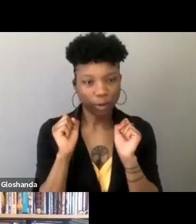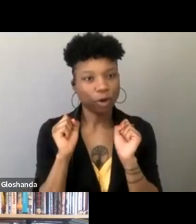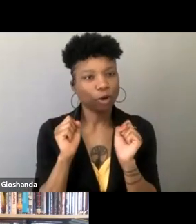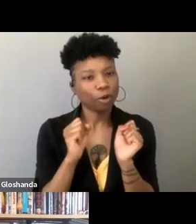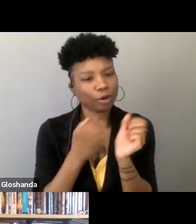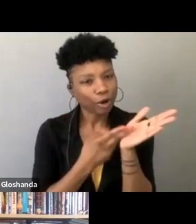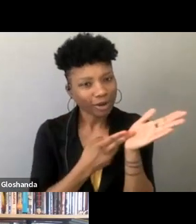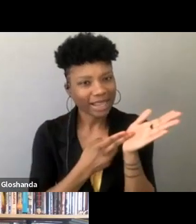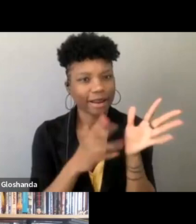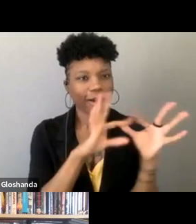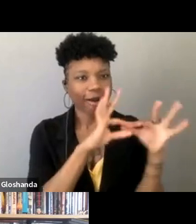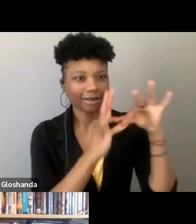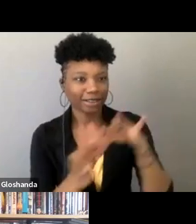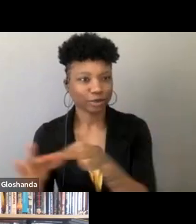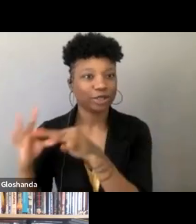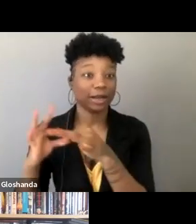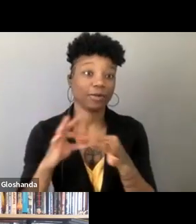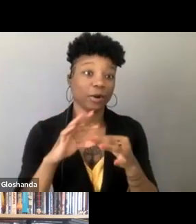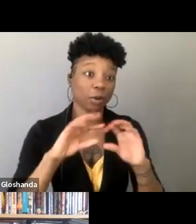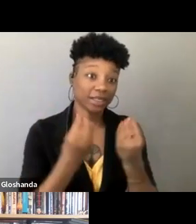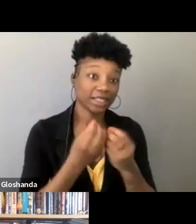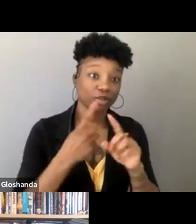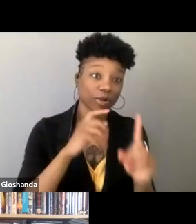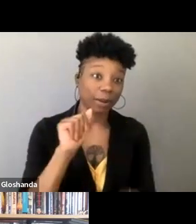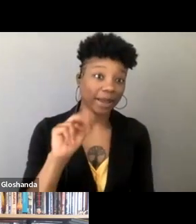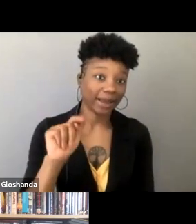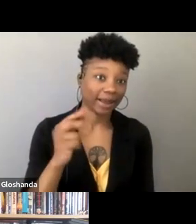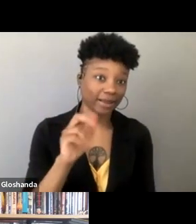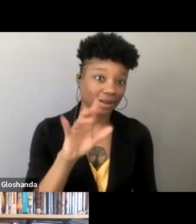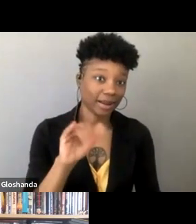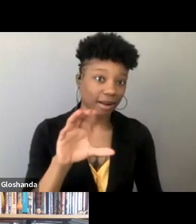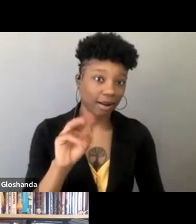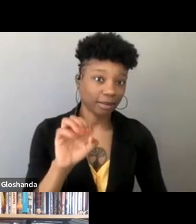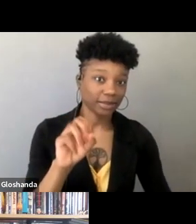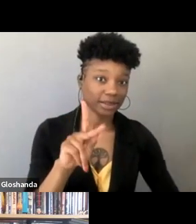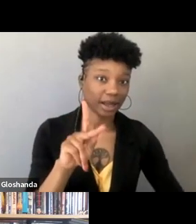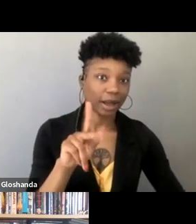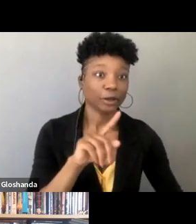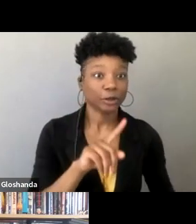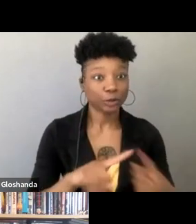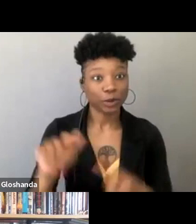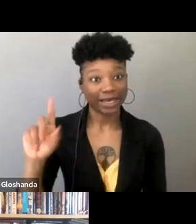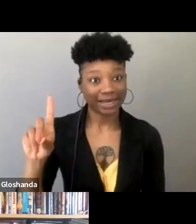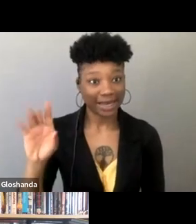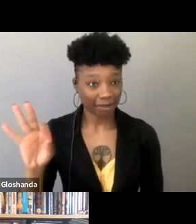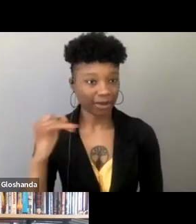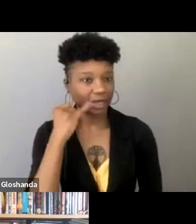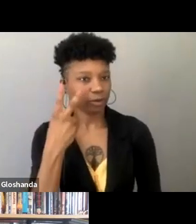in the organizations from Anthony Comstock, all the way through the ADF, I mean if you, you know, if you look at the genealogy of the alliance,